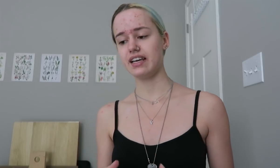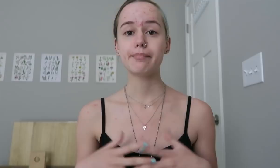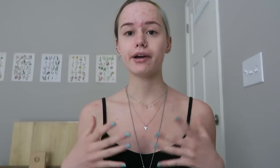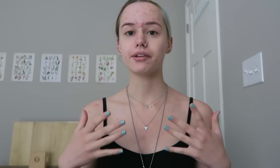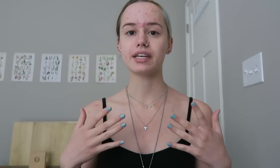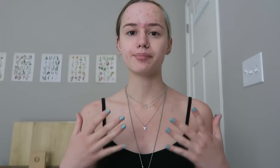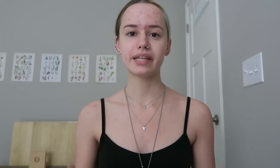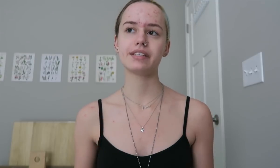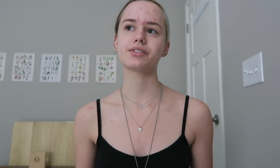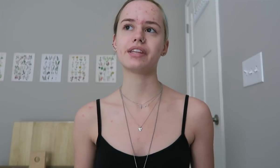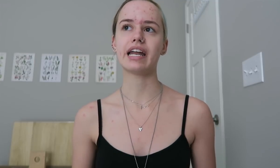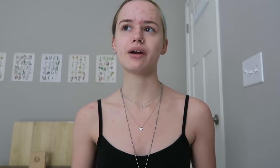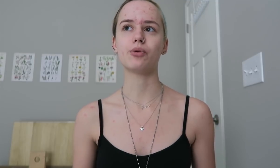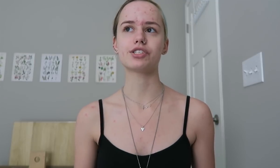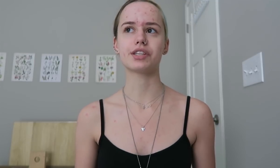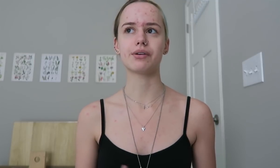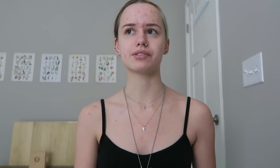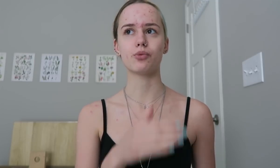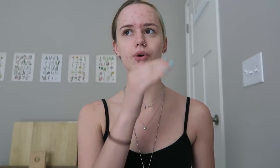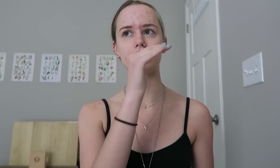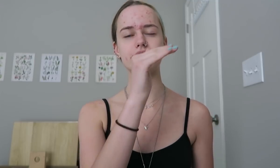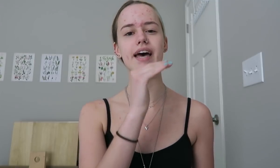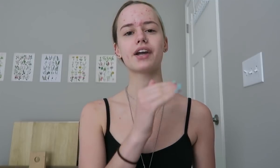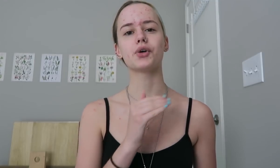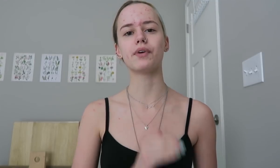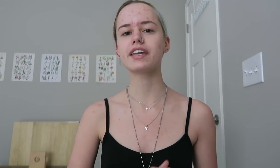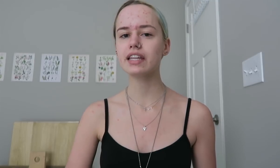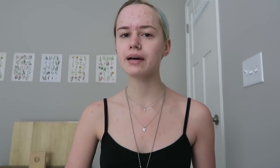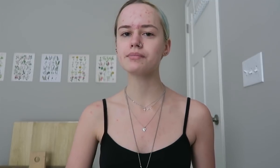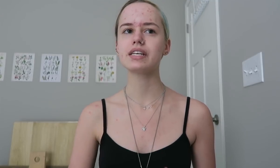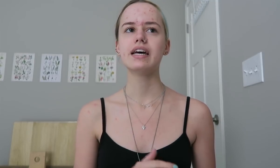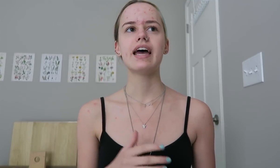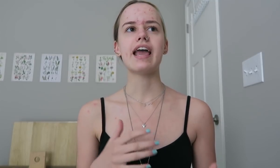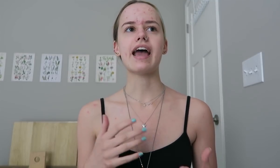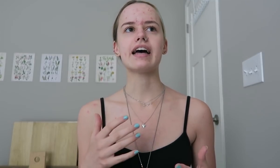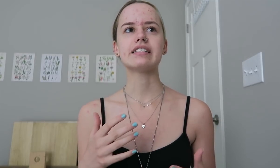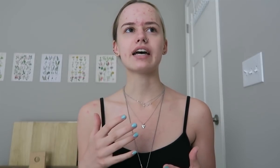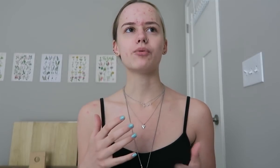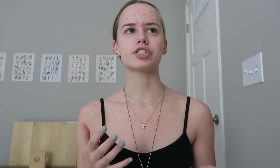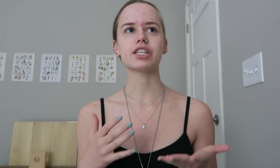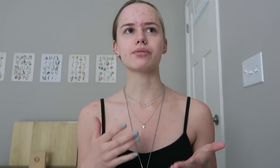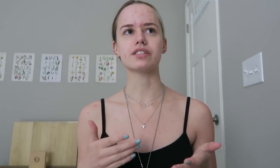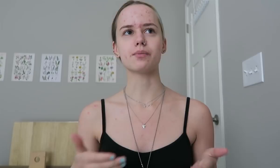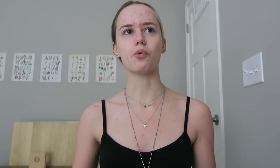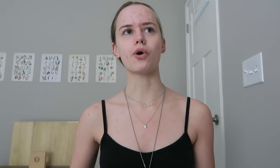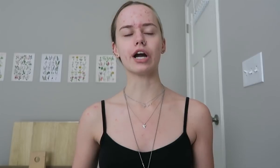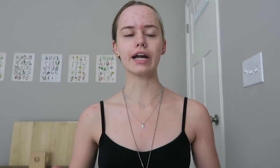my only complaints are that I wish that there was more set curriculums and I wish that there was more